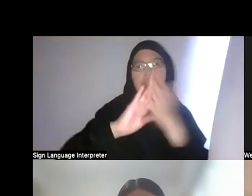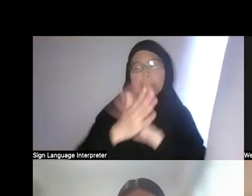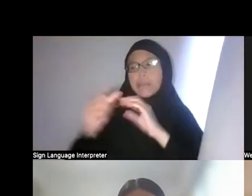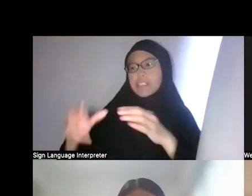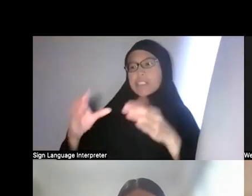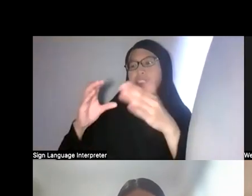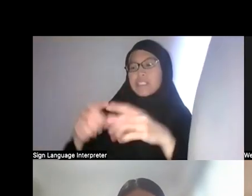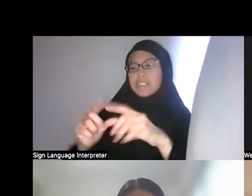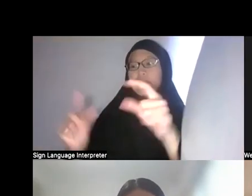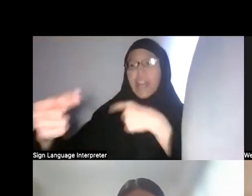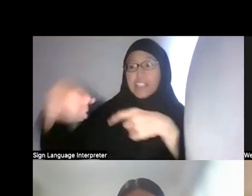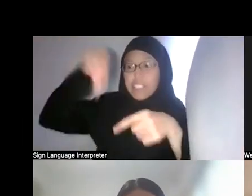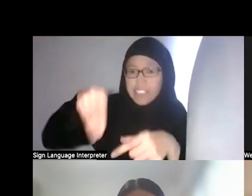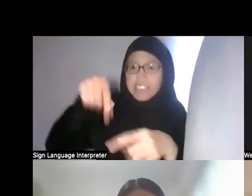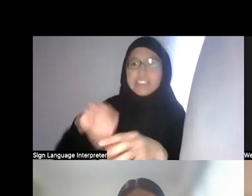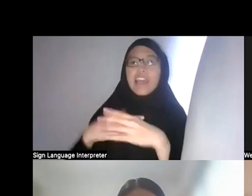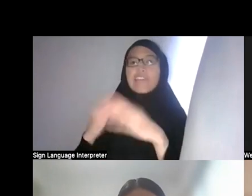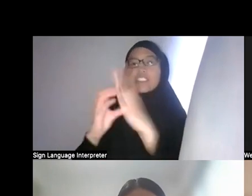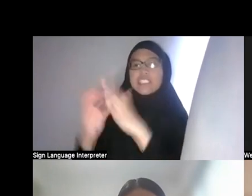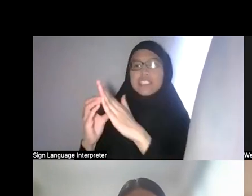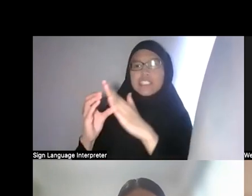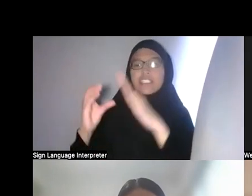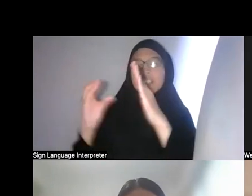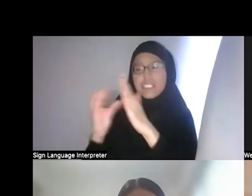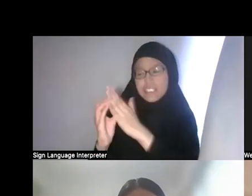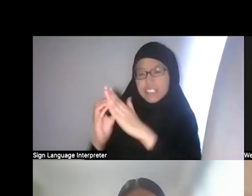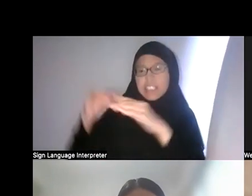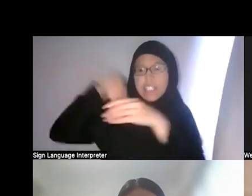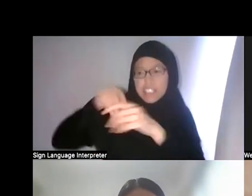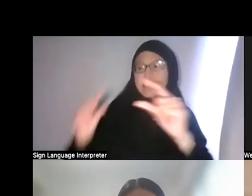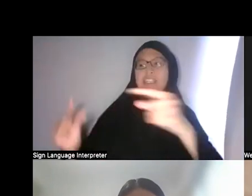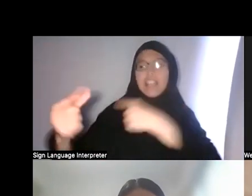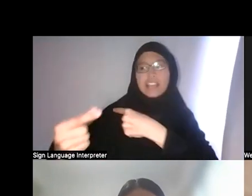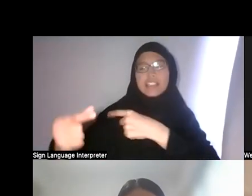and how that's reflected in the way that the environment has been built up around us.